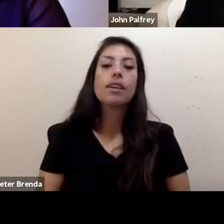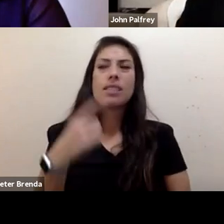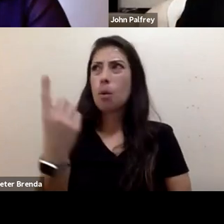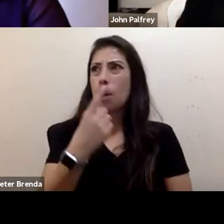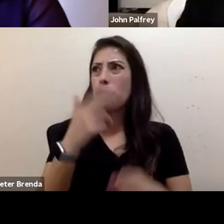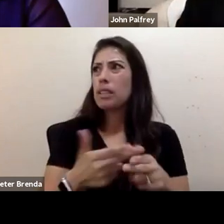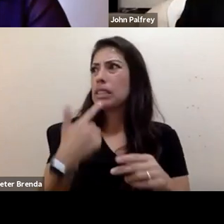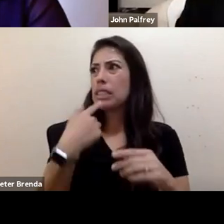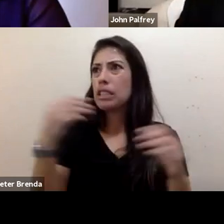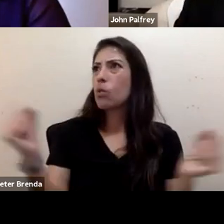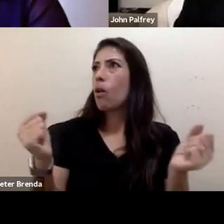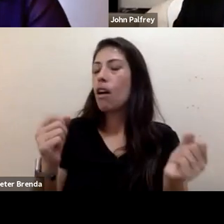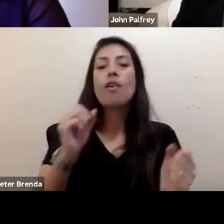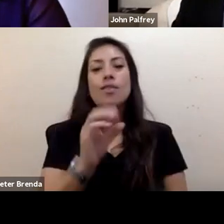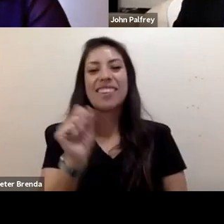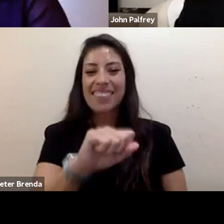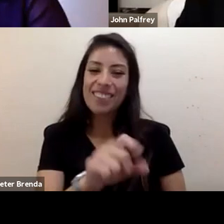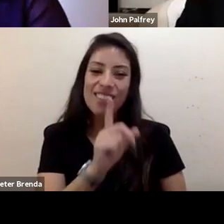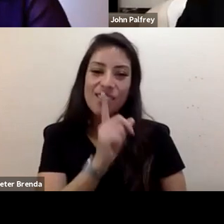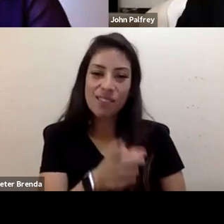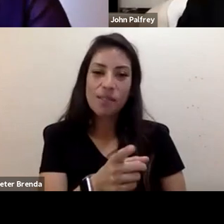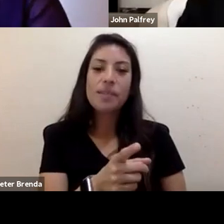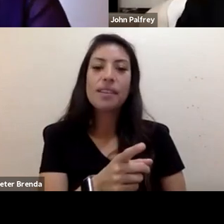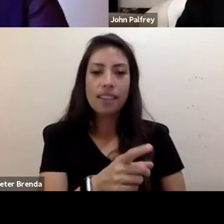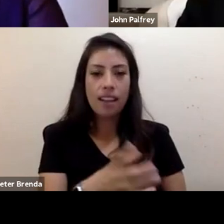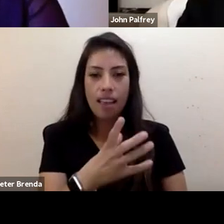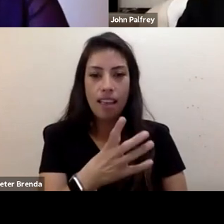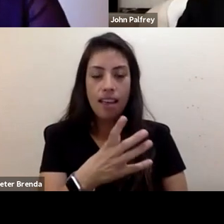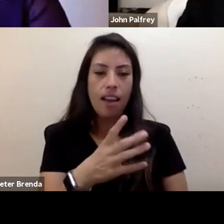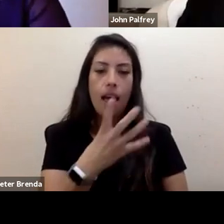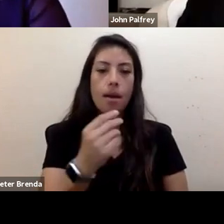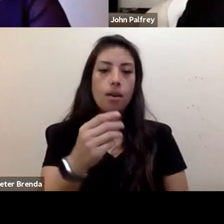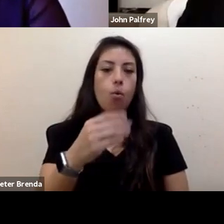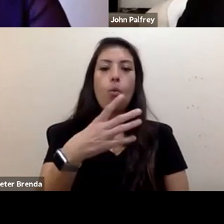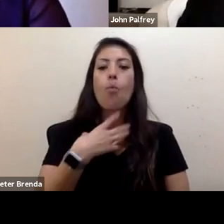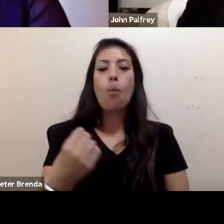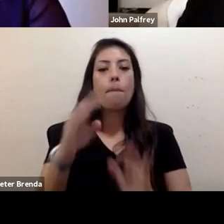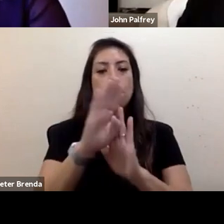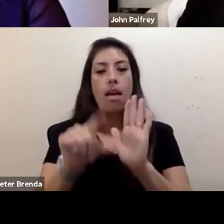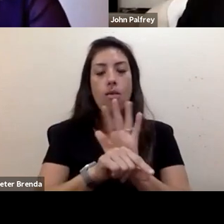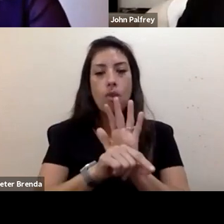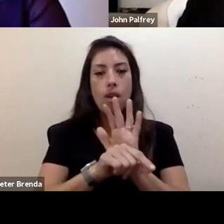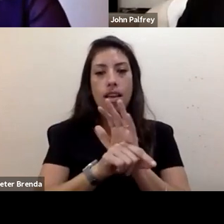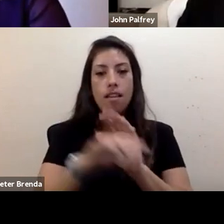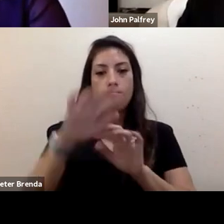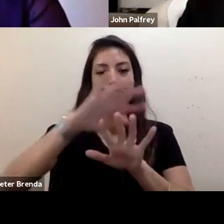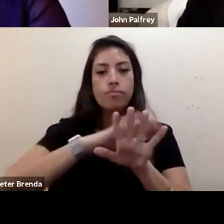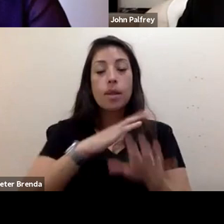how cold it is in Chicago, and just a white background in the back, and my pronouns are she/her.